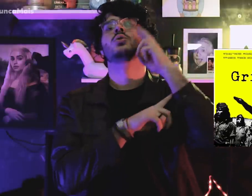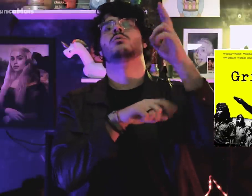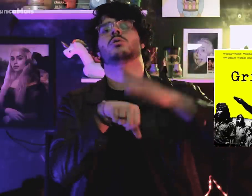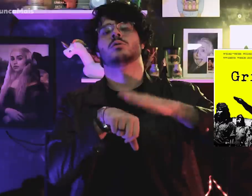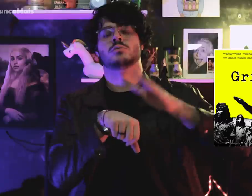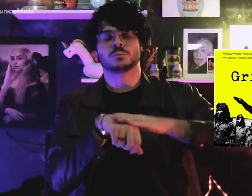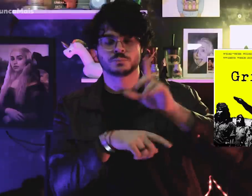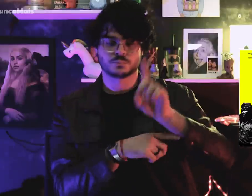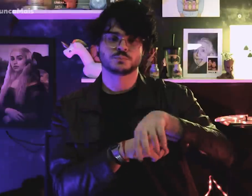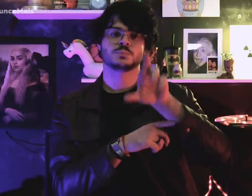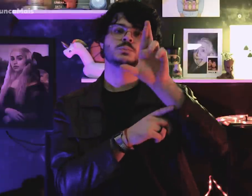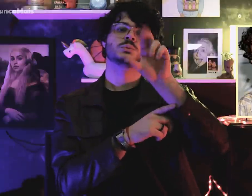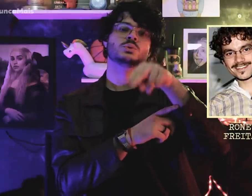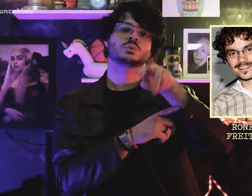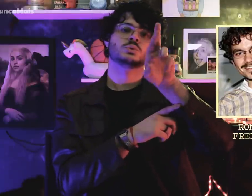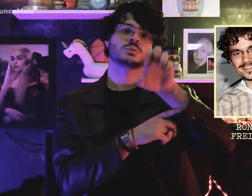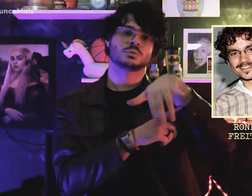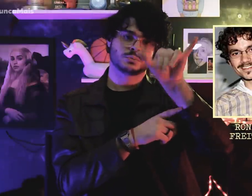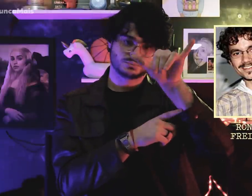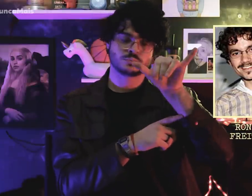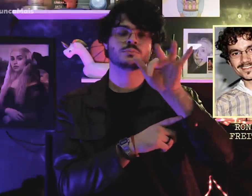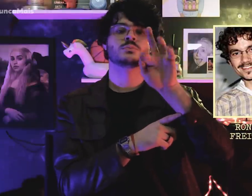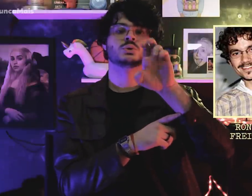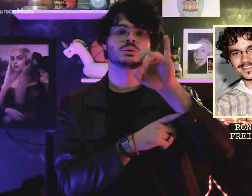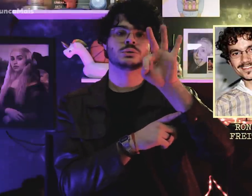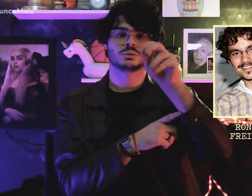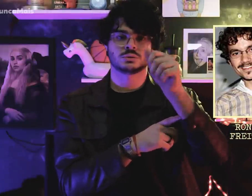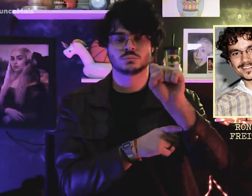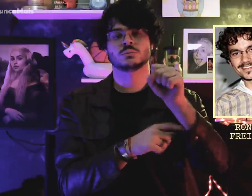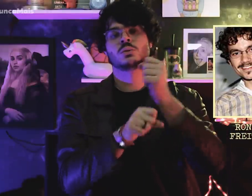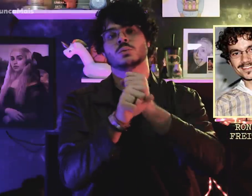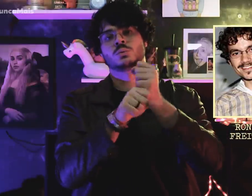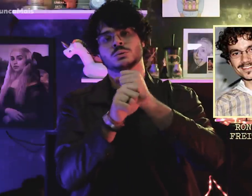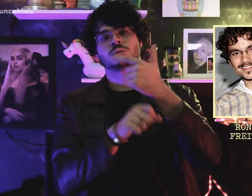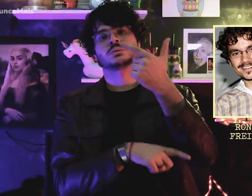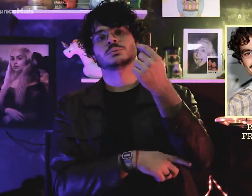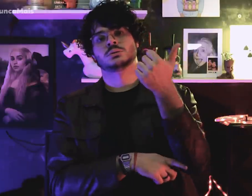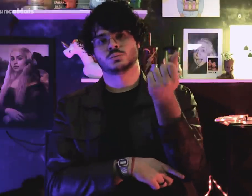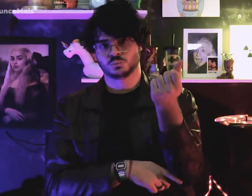by Roney Freitas, in 2016.